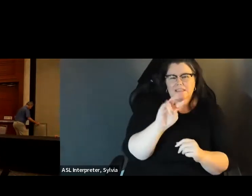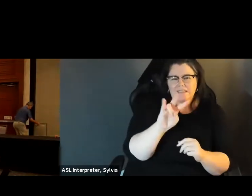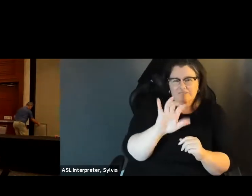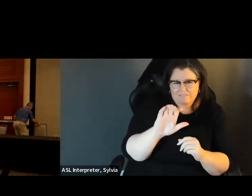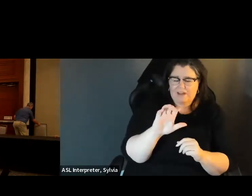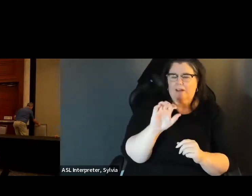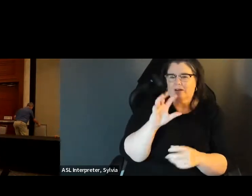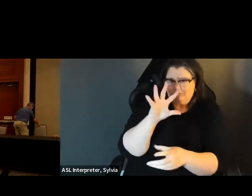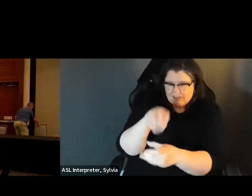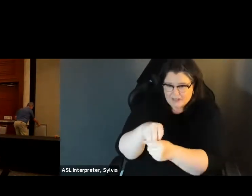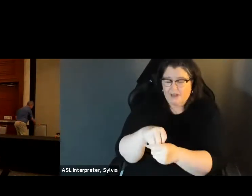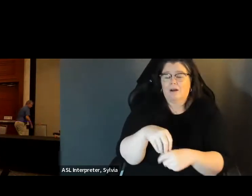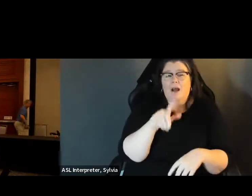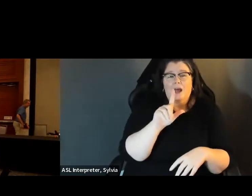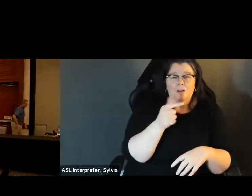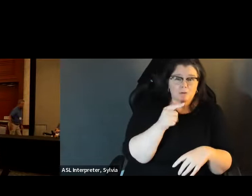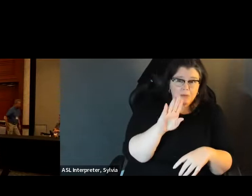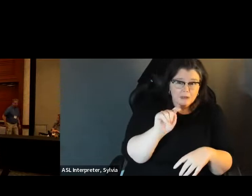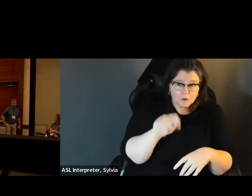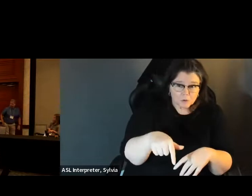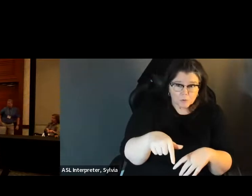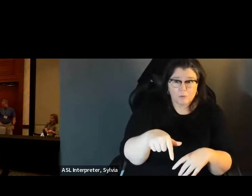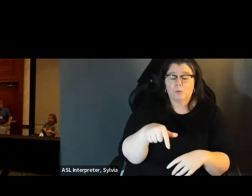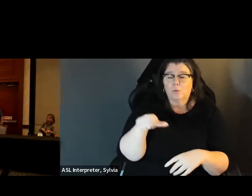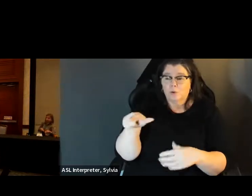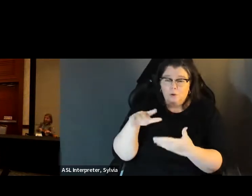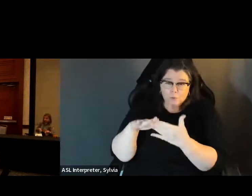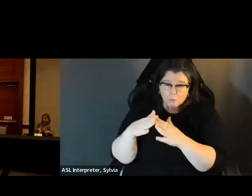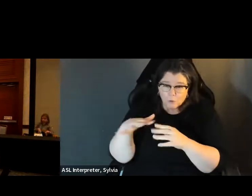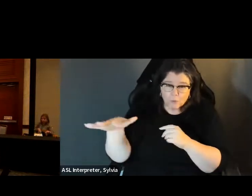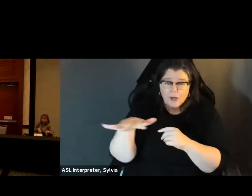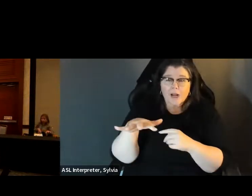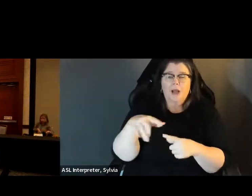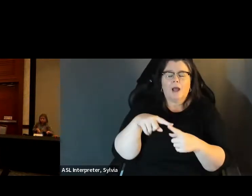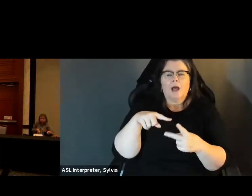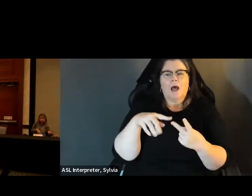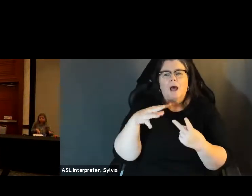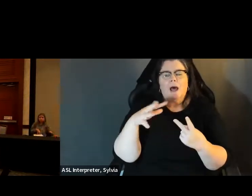disability issues, including civic engagements. Members of the Lgbtq. Members of the LGBTQ2, BIPOC and disabilities community as